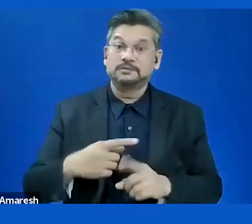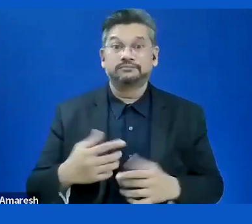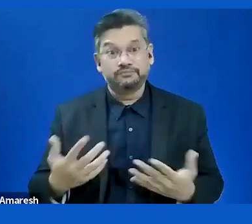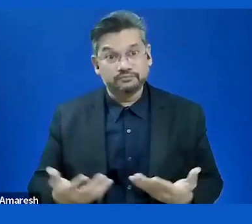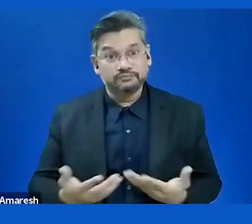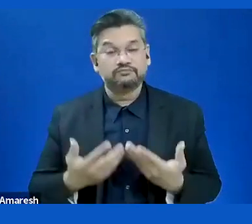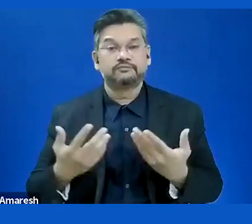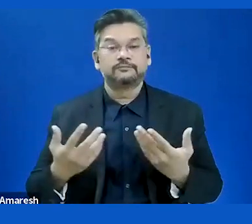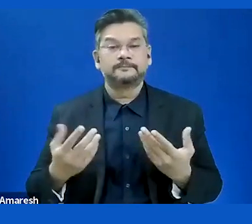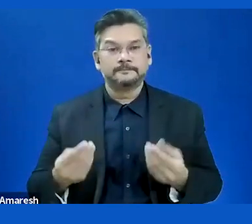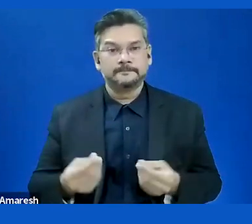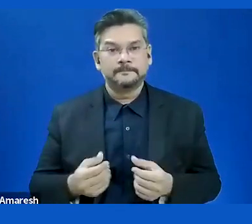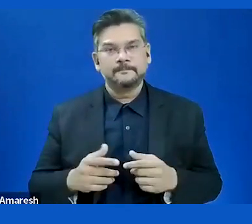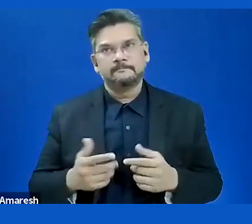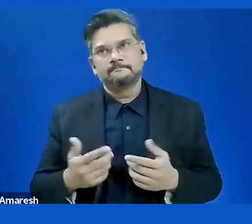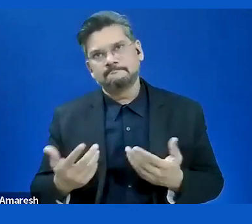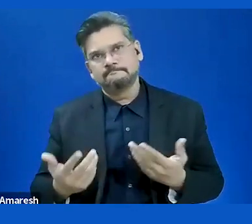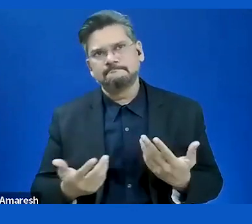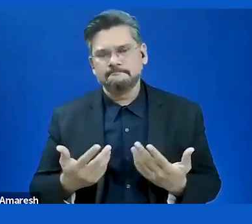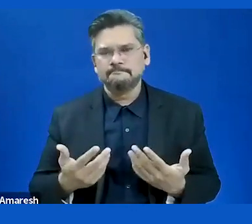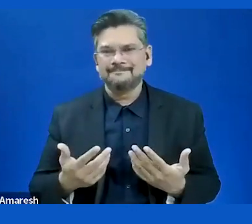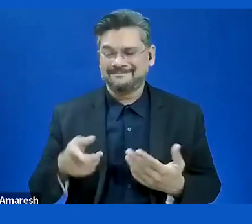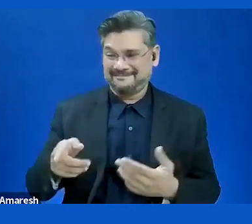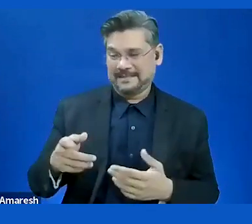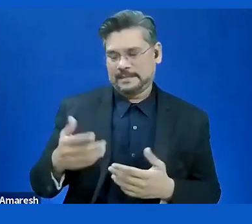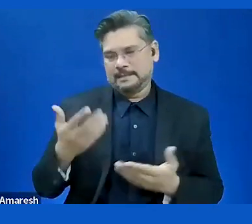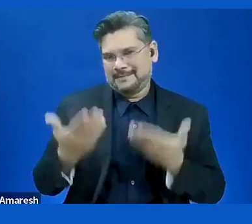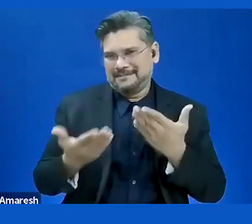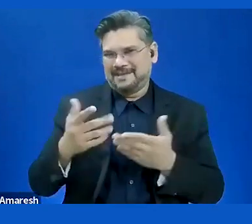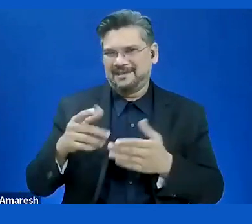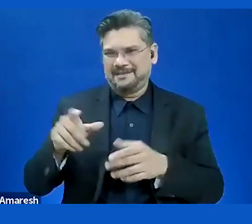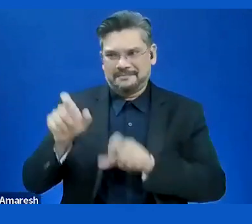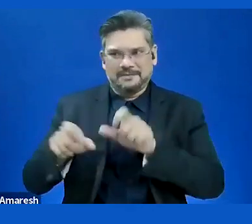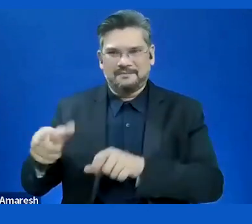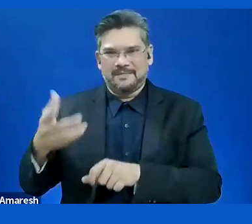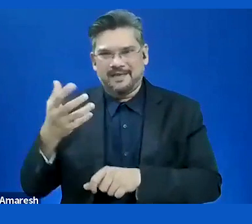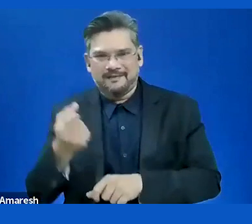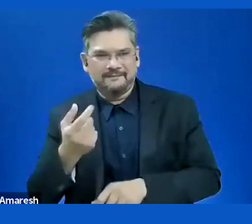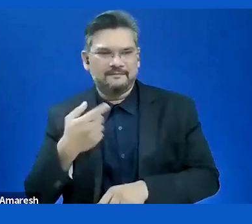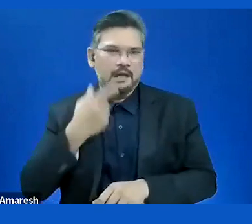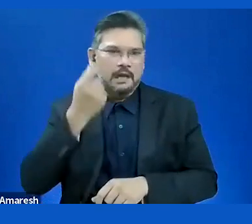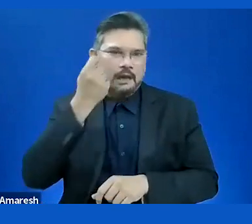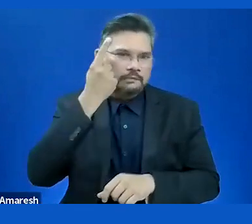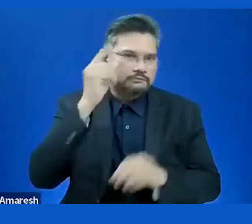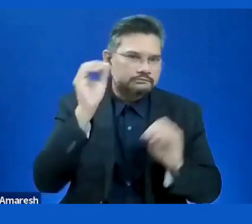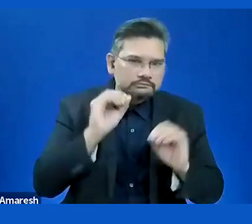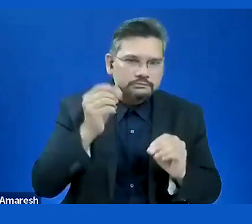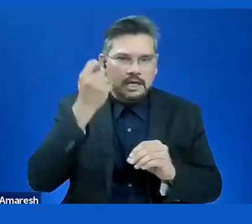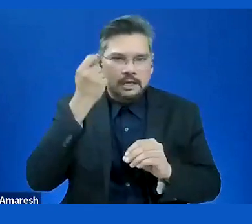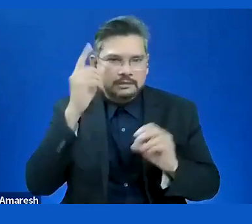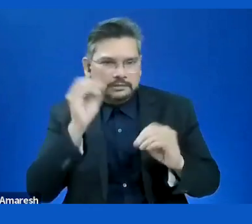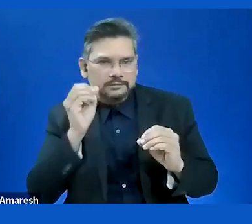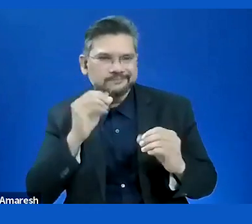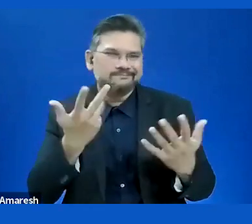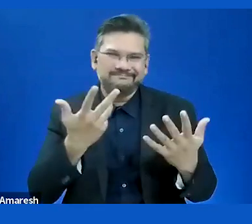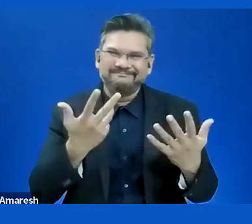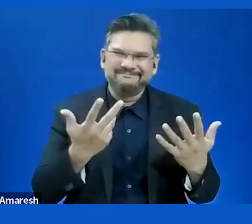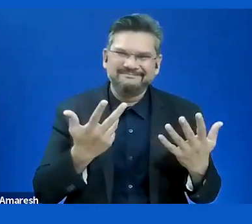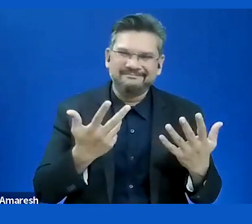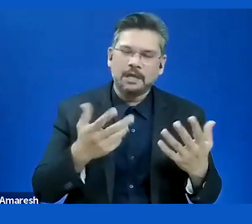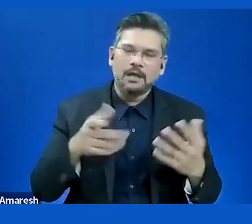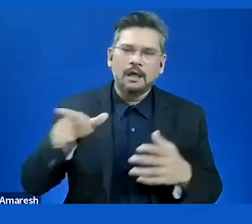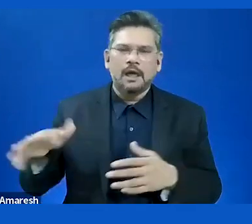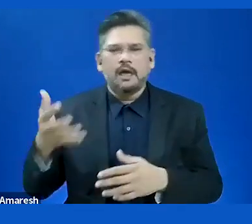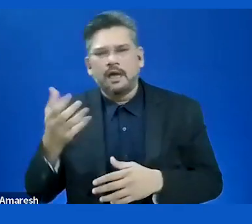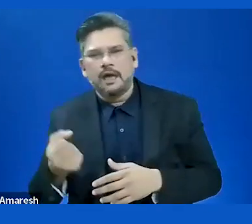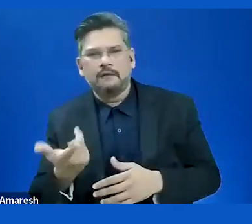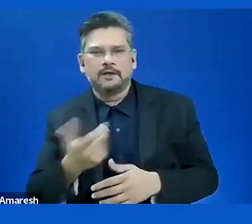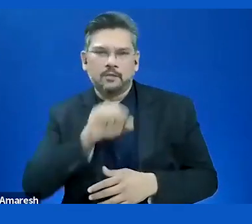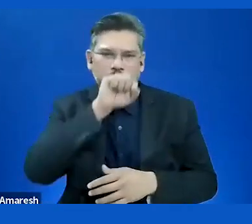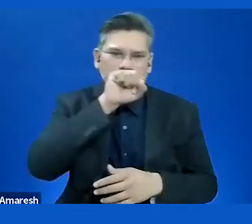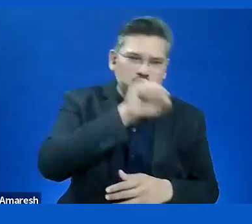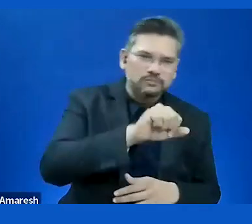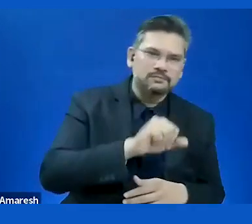especially with cognitive problems, there is more of -- I mean likes and dislikes. Then